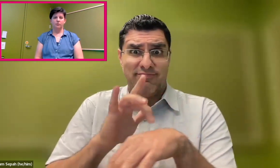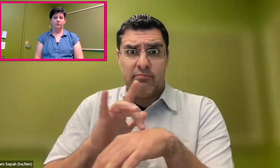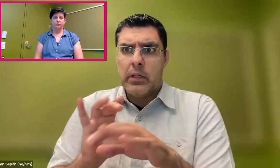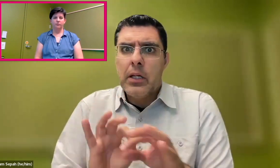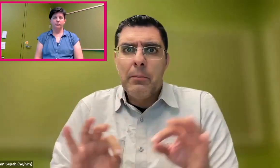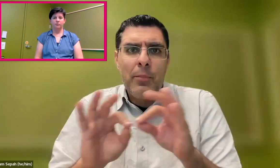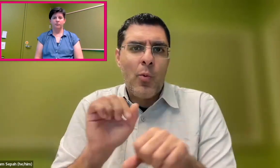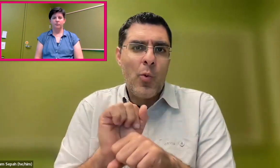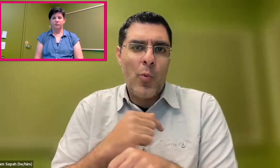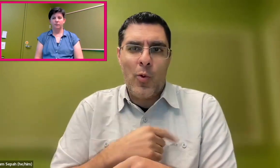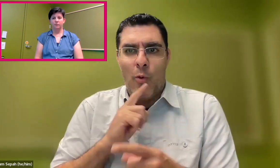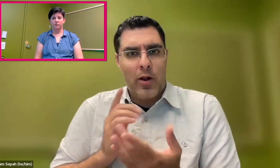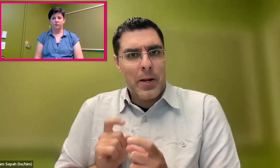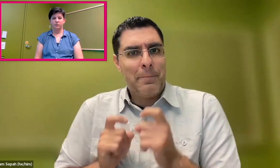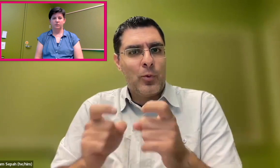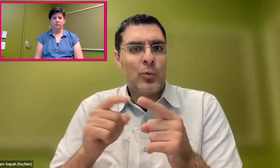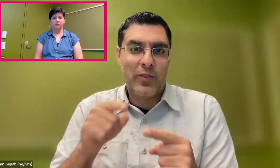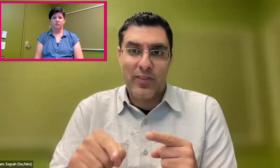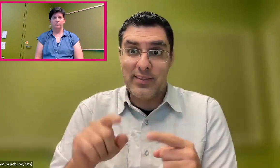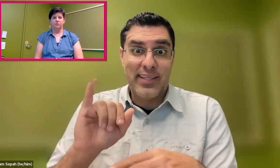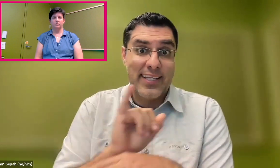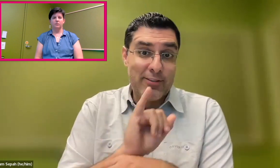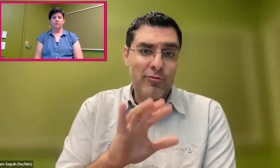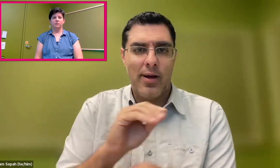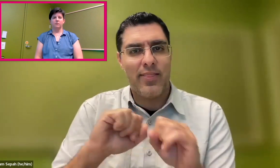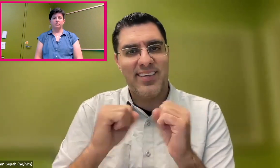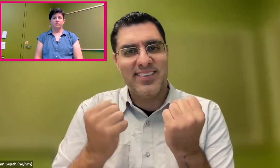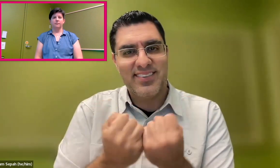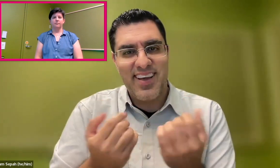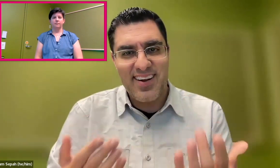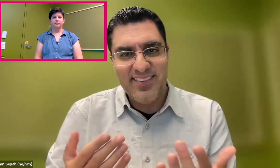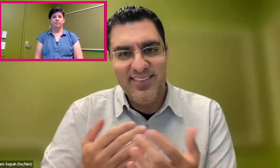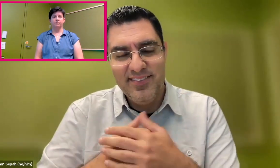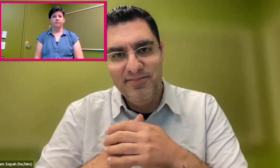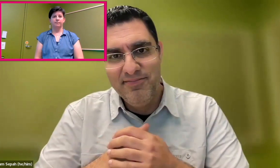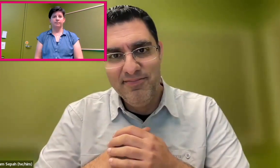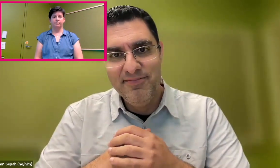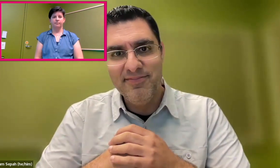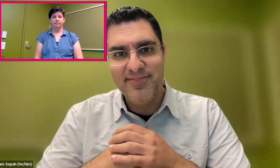information. This is such important work that we're doing and contributing to society and this space.